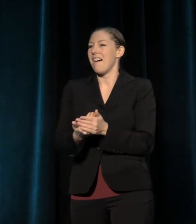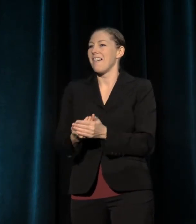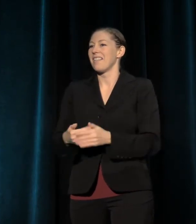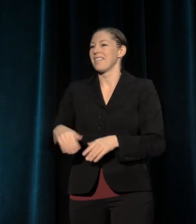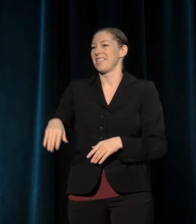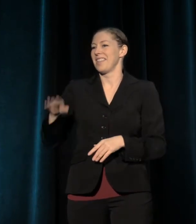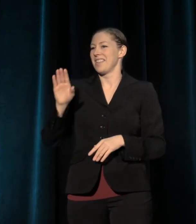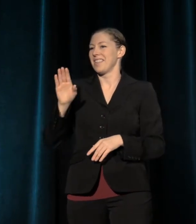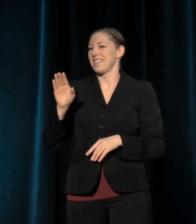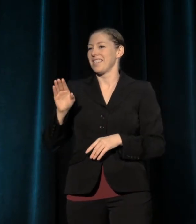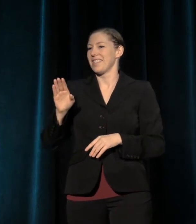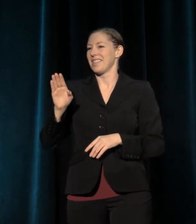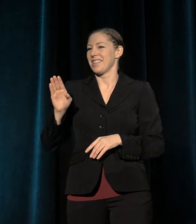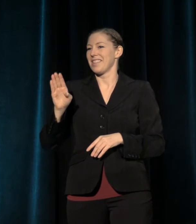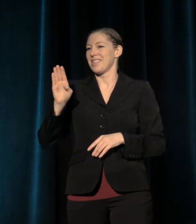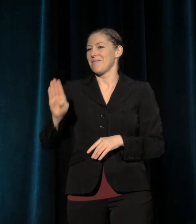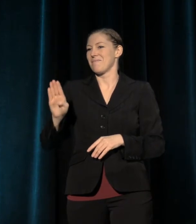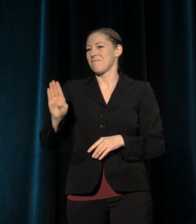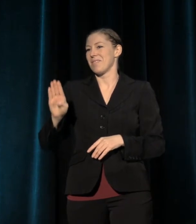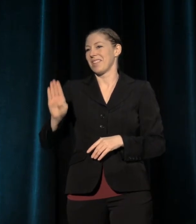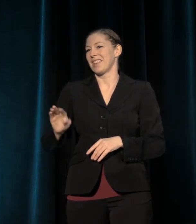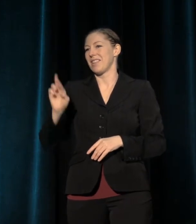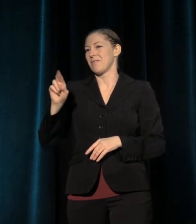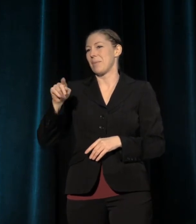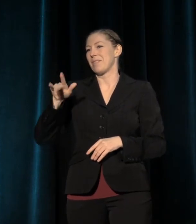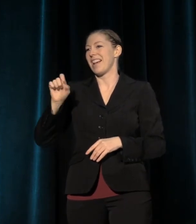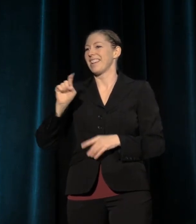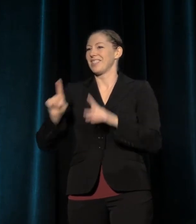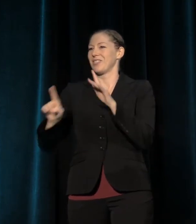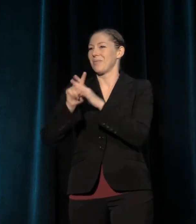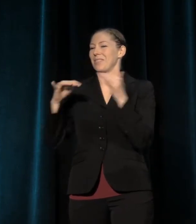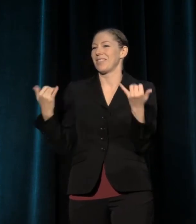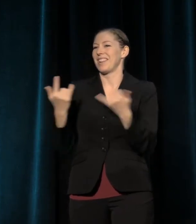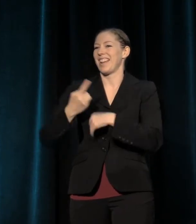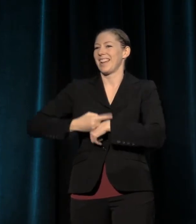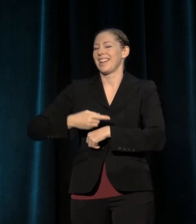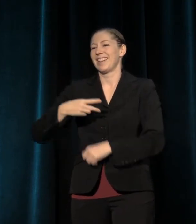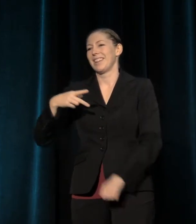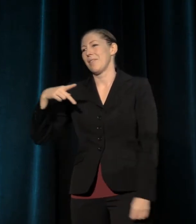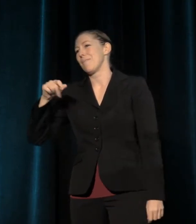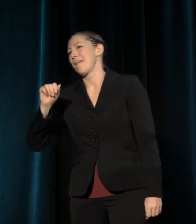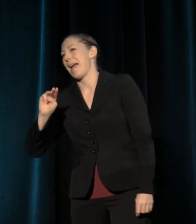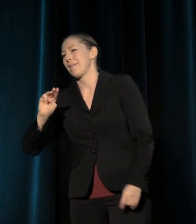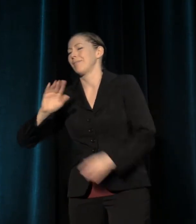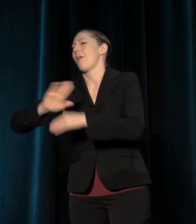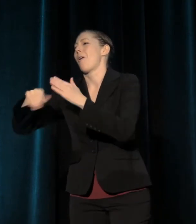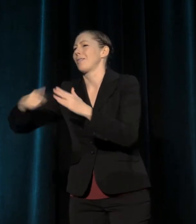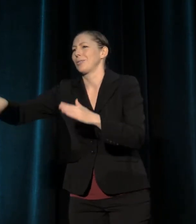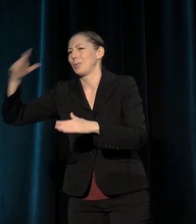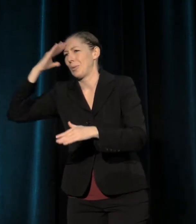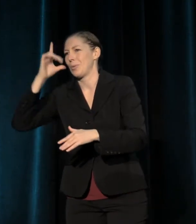Lorrie, and Kyle, and Pam, and... All of you know who you are. We actually want to take a company picture